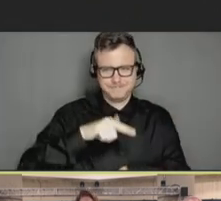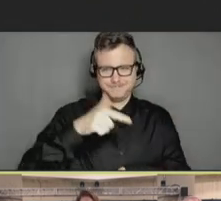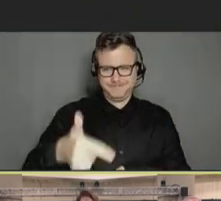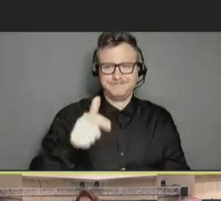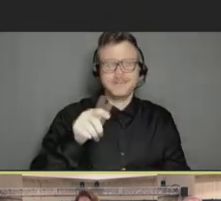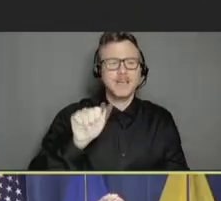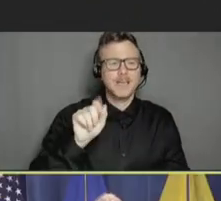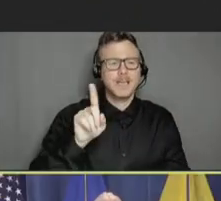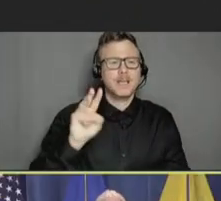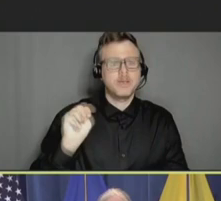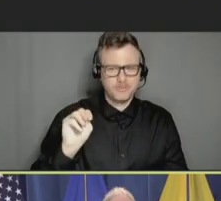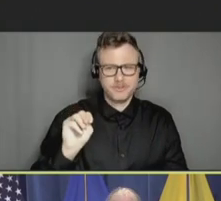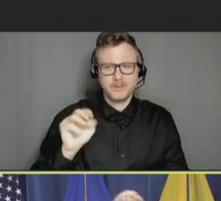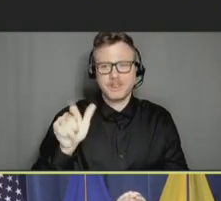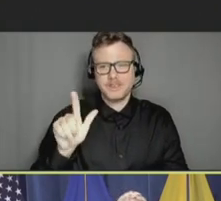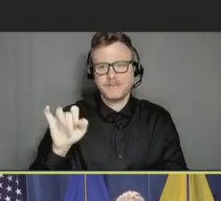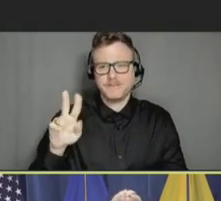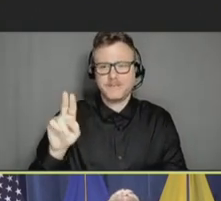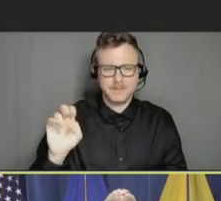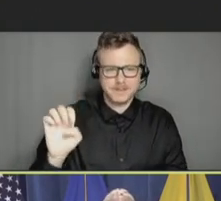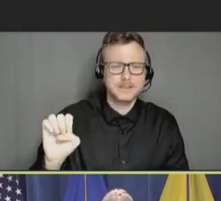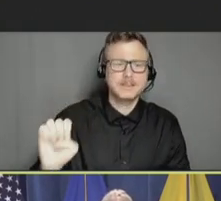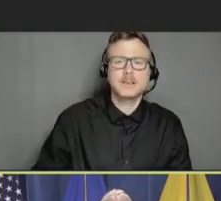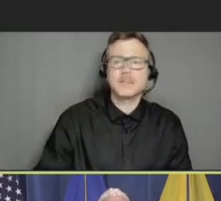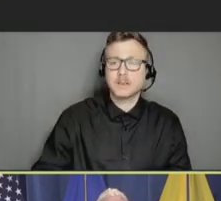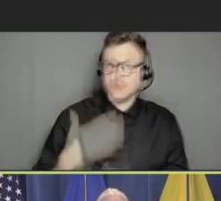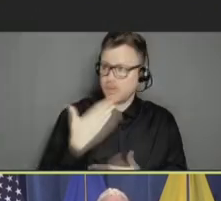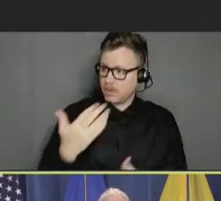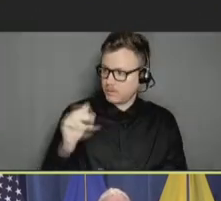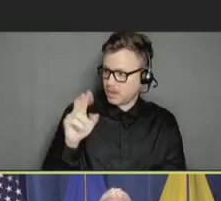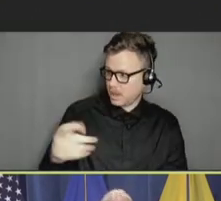Rachel Levine: Well, thank you very much, Ann. And I am delighted to welcome you to